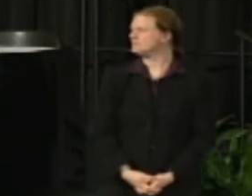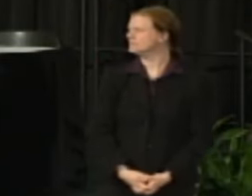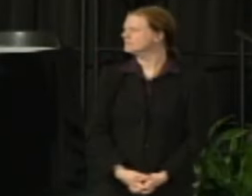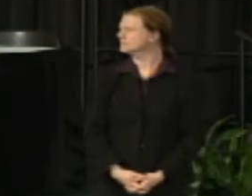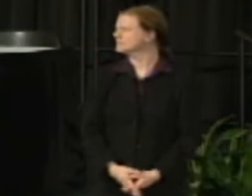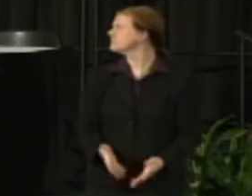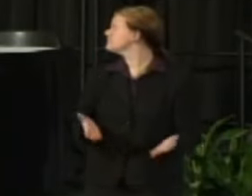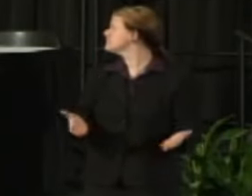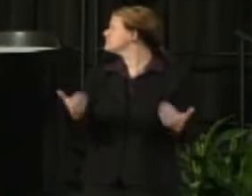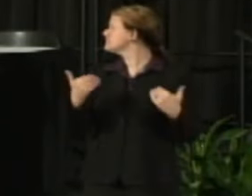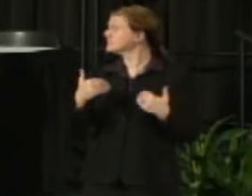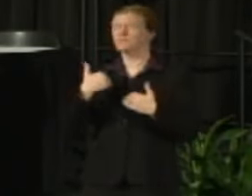Tom Luljak: Great, thank you Johannes.